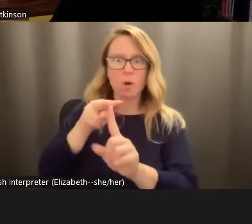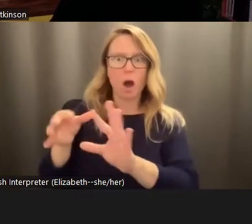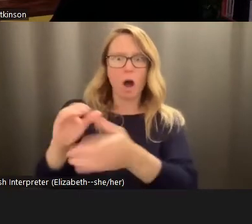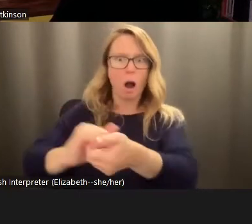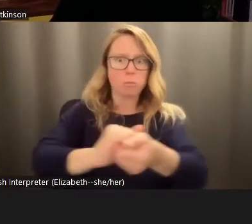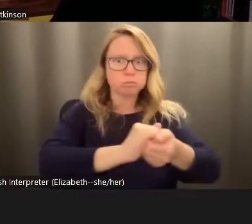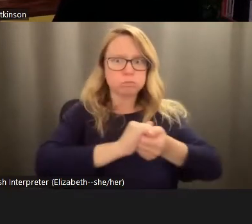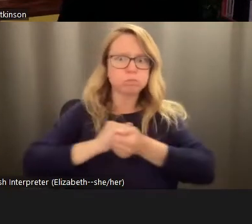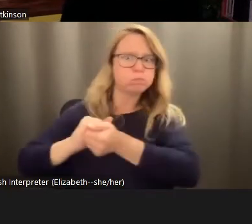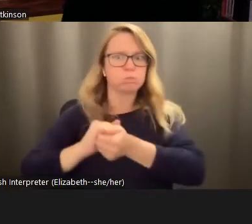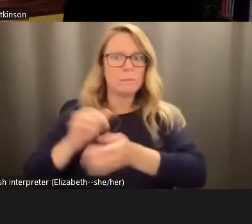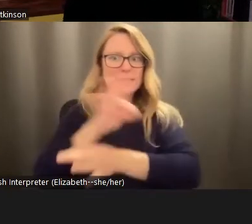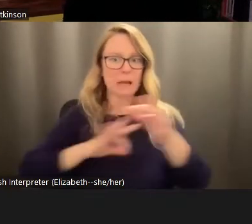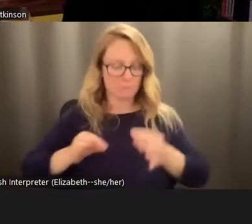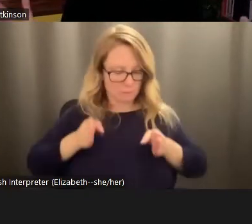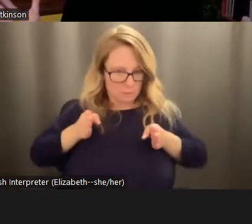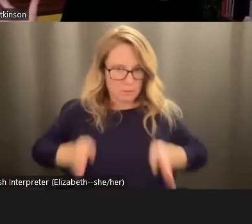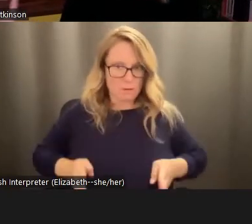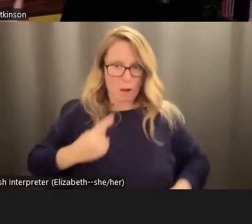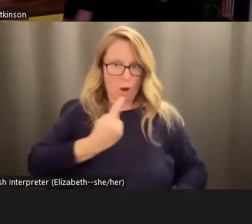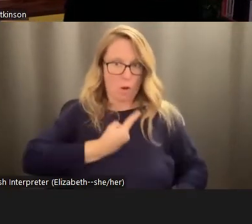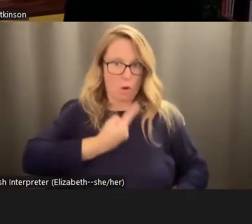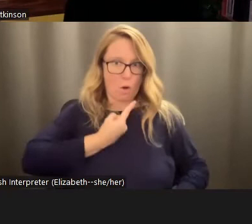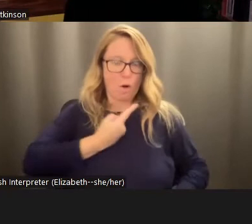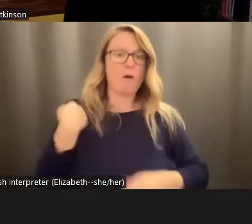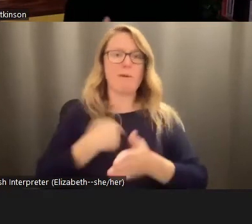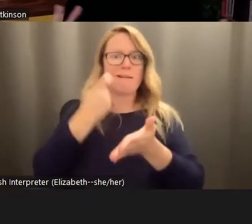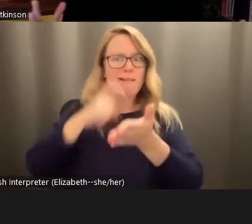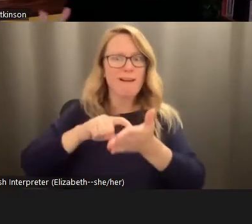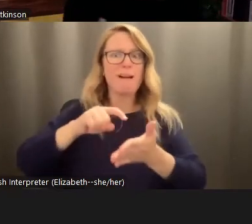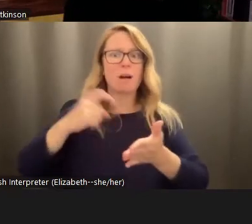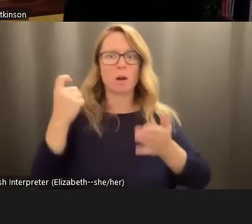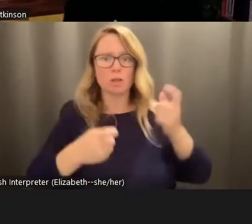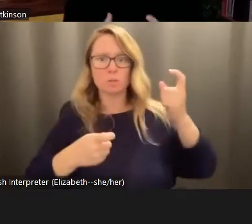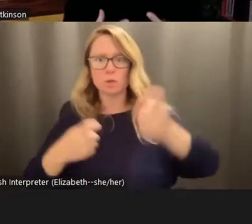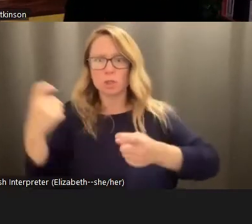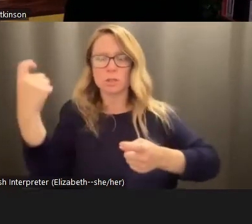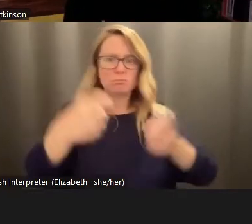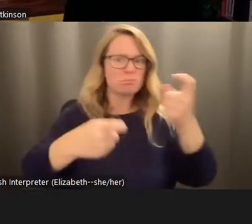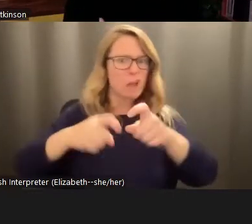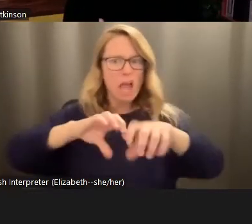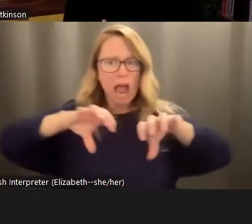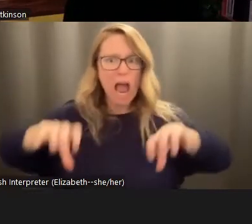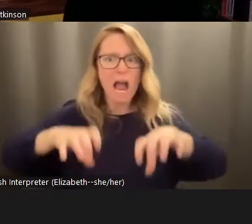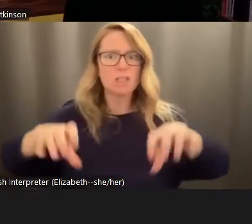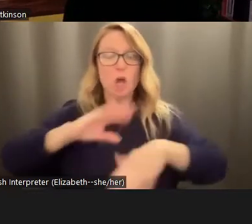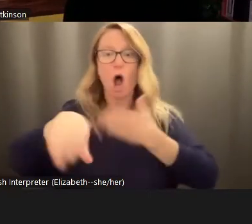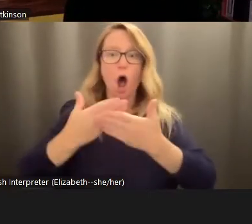individually, that's when we recognize that all of these contributions and actions sync up with a larger network of